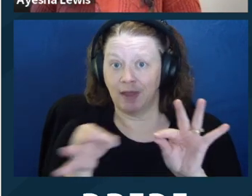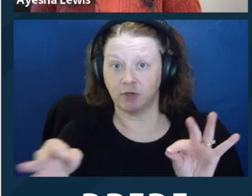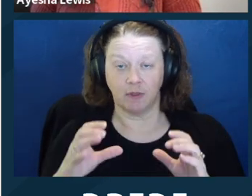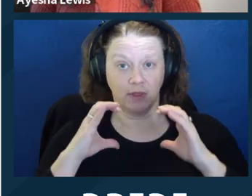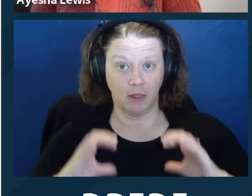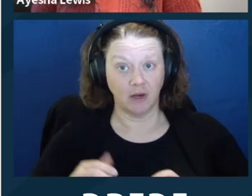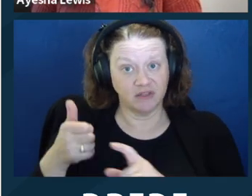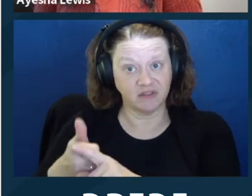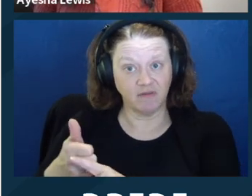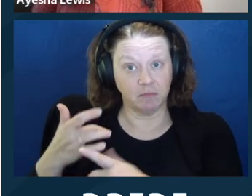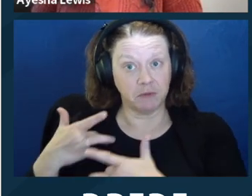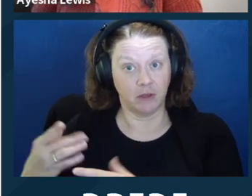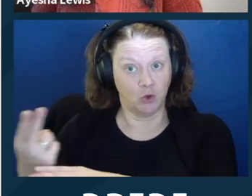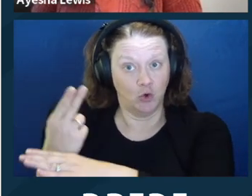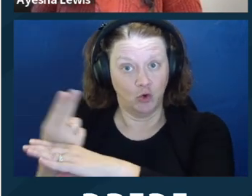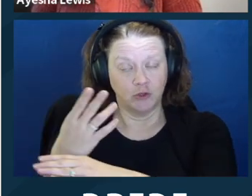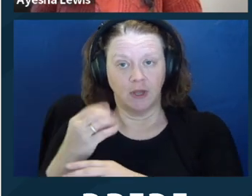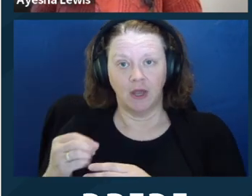something, deferring to the client on their story.